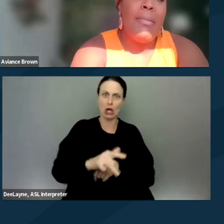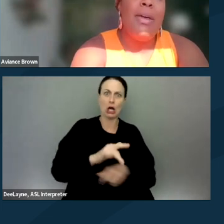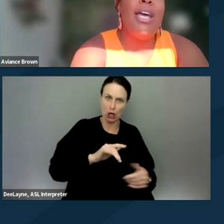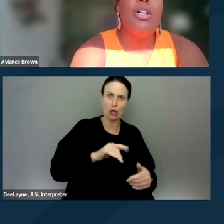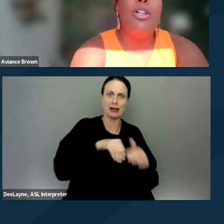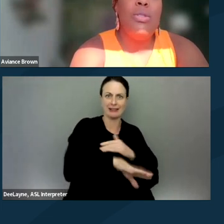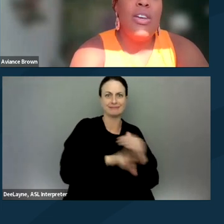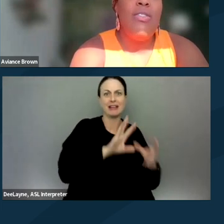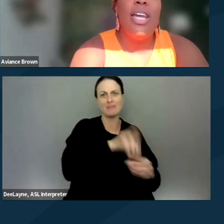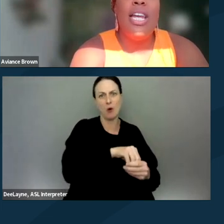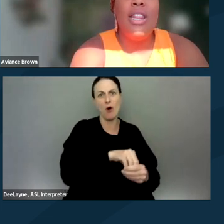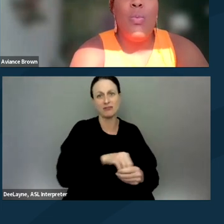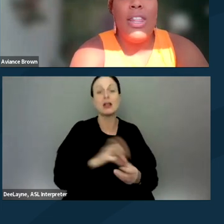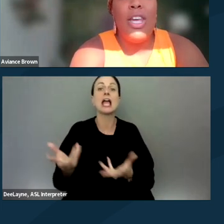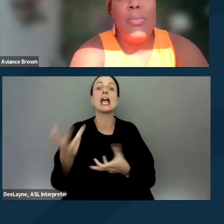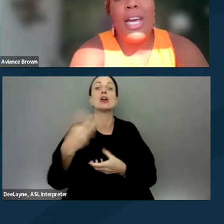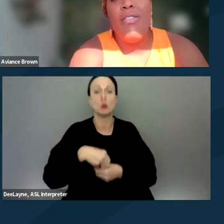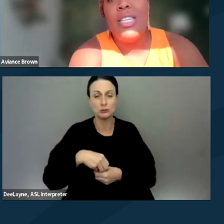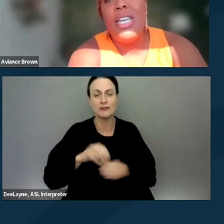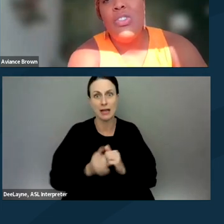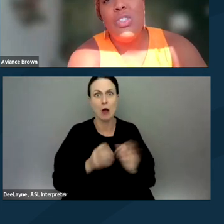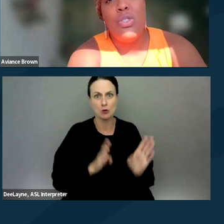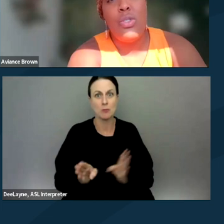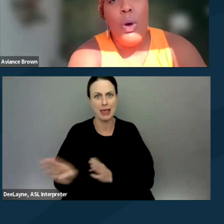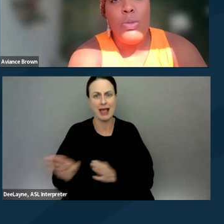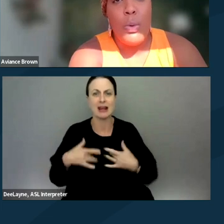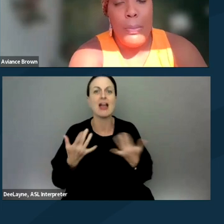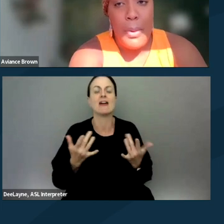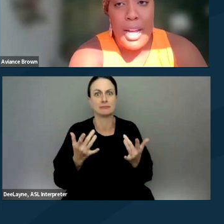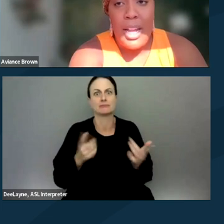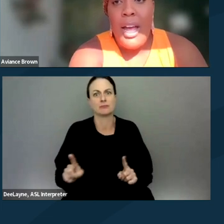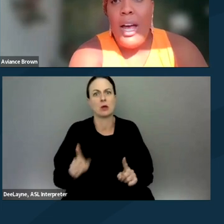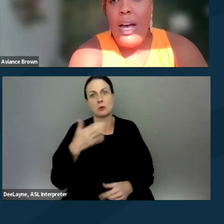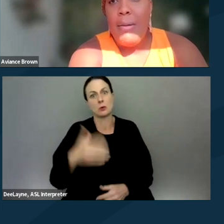and being inclusive in the way that you plan events is just so, so important.